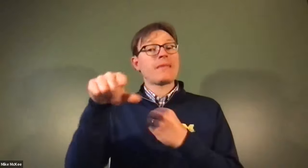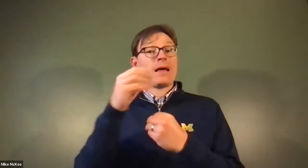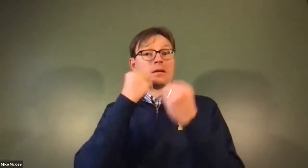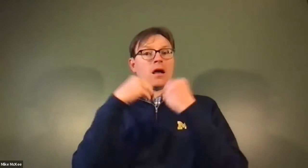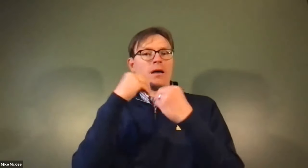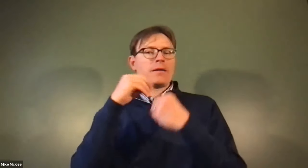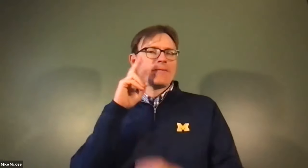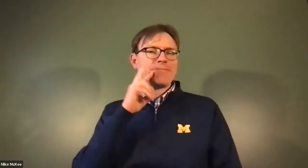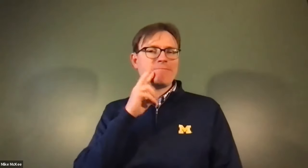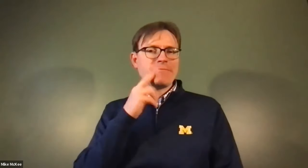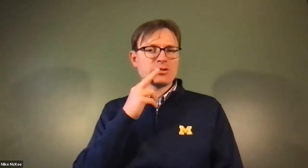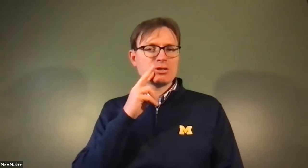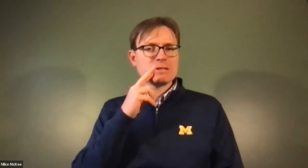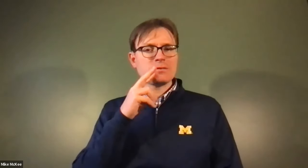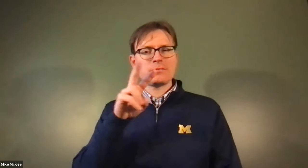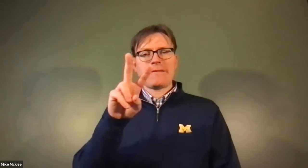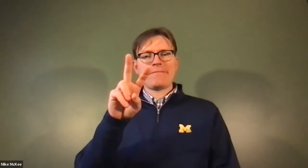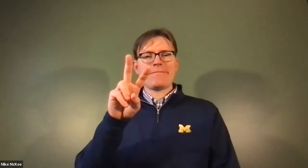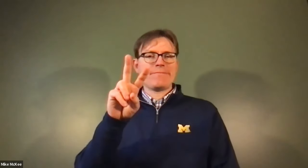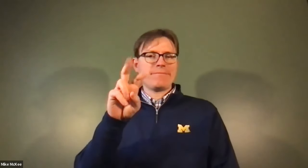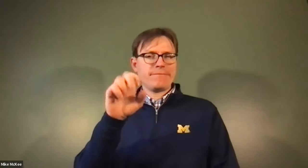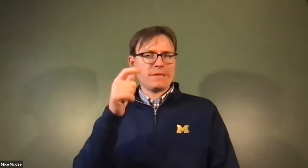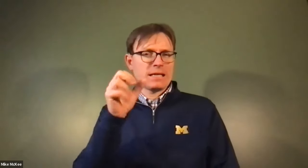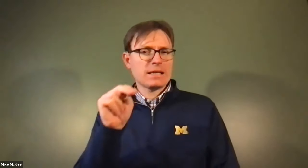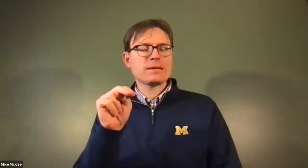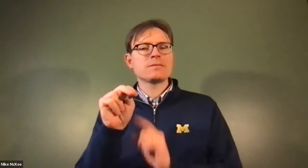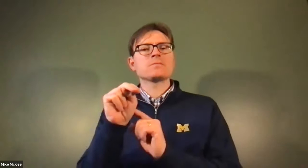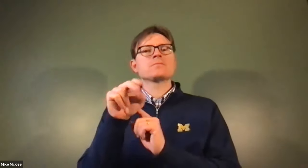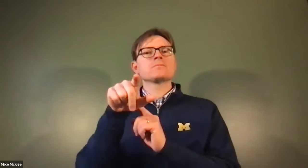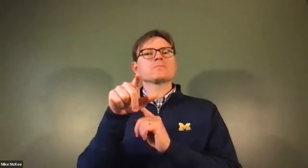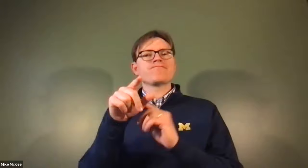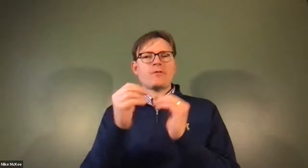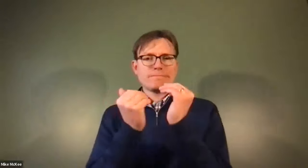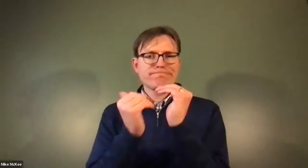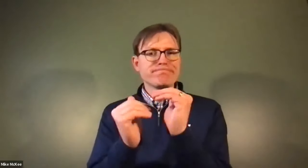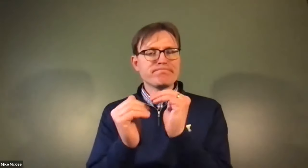James Cech: adorn ish diet is awful helpful there's also vegetarian and vegan.